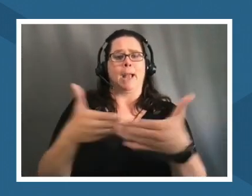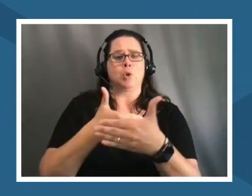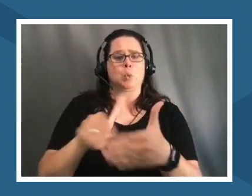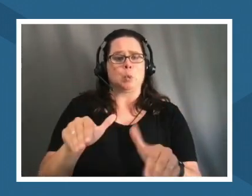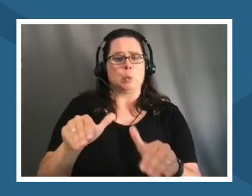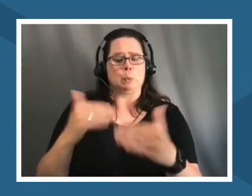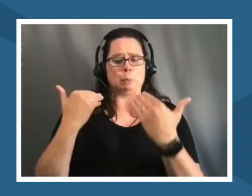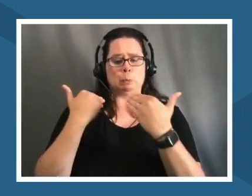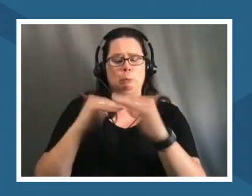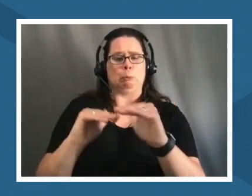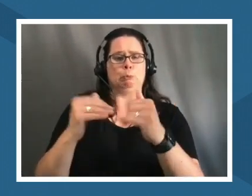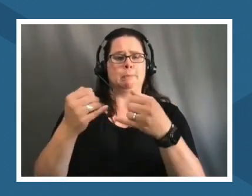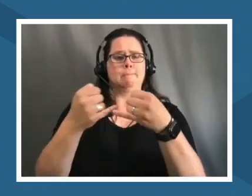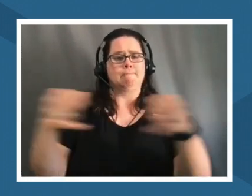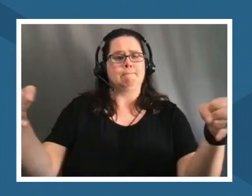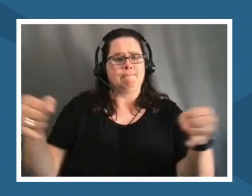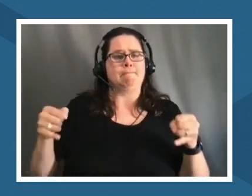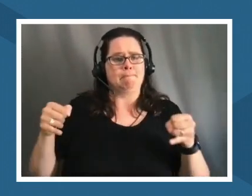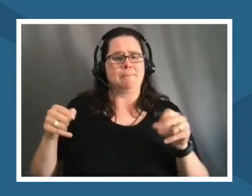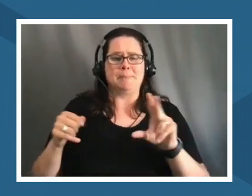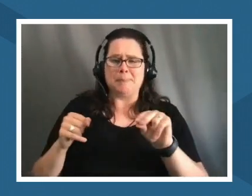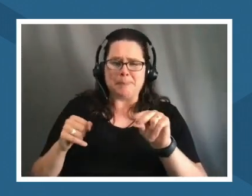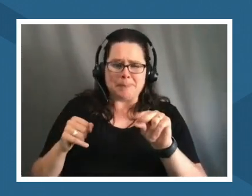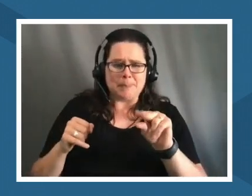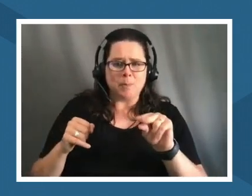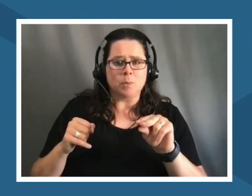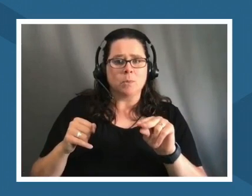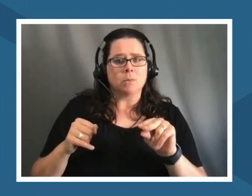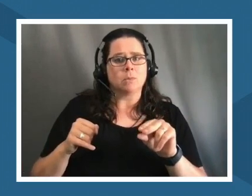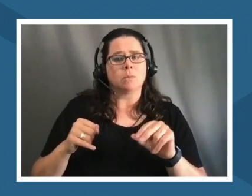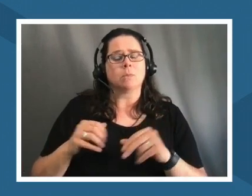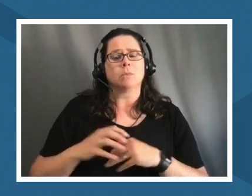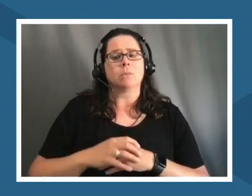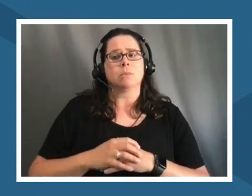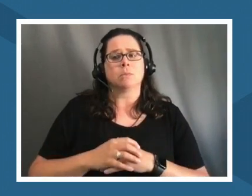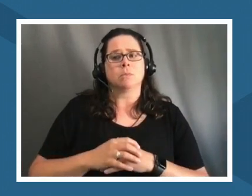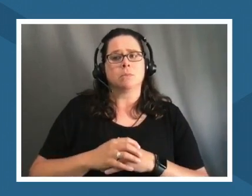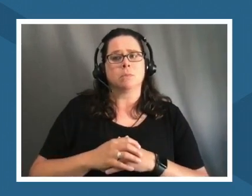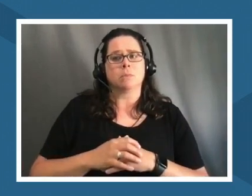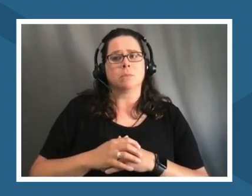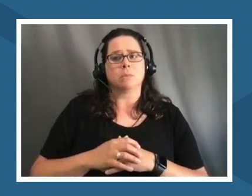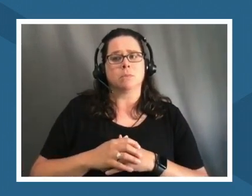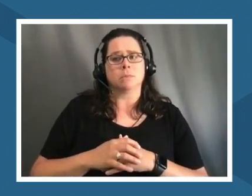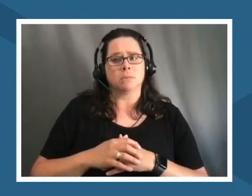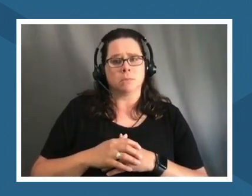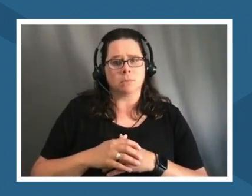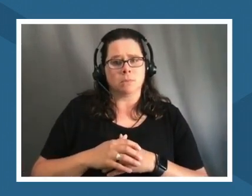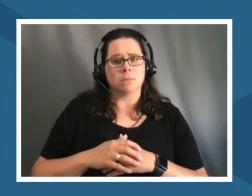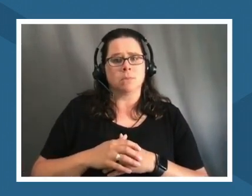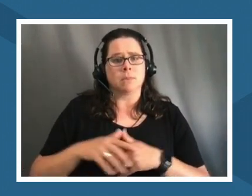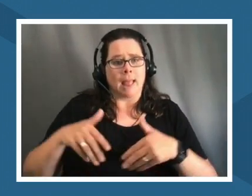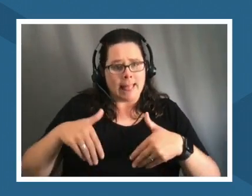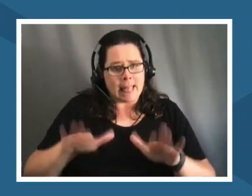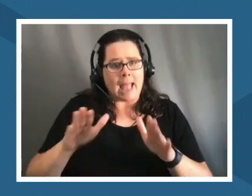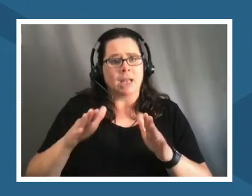putting we're putting our our children